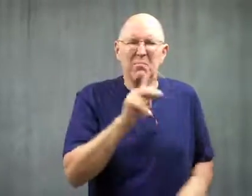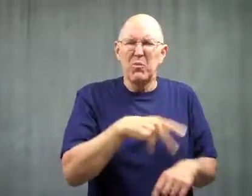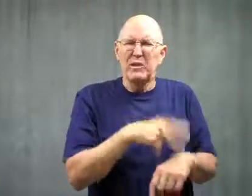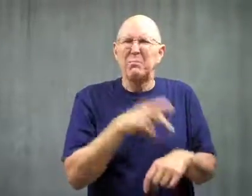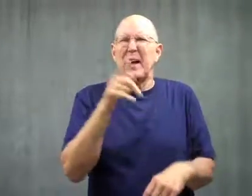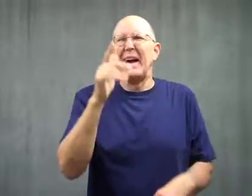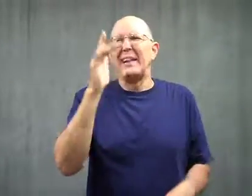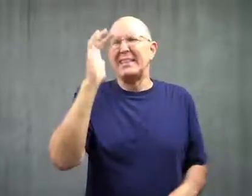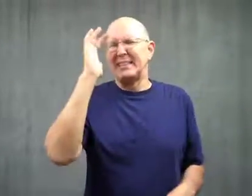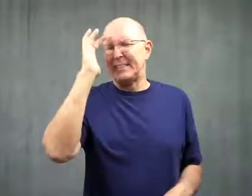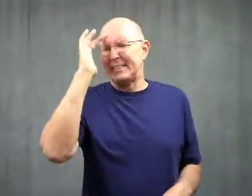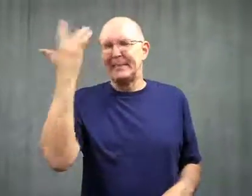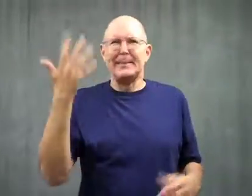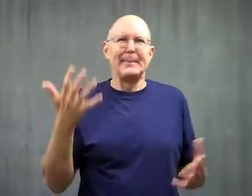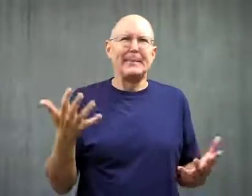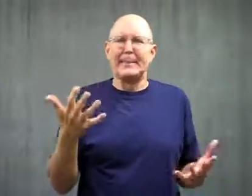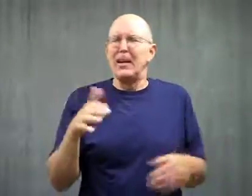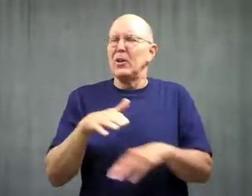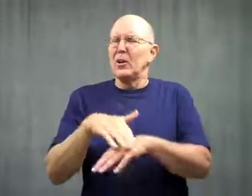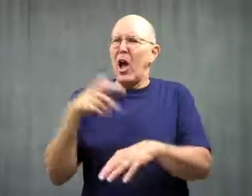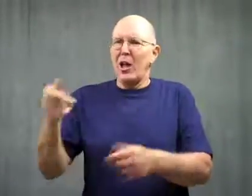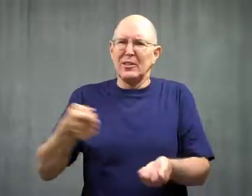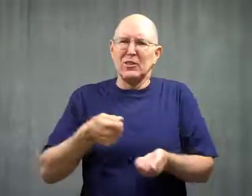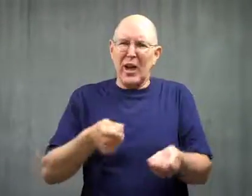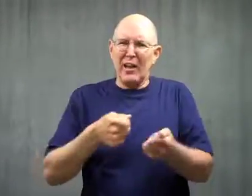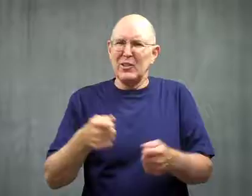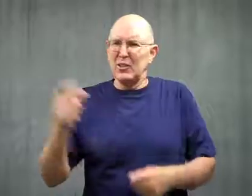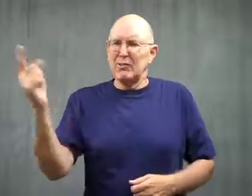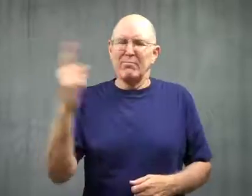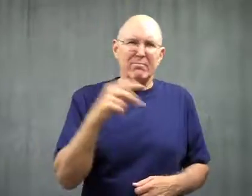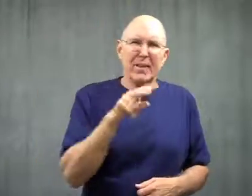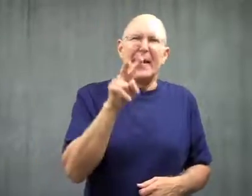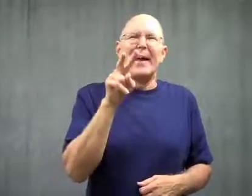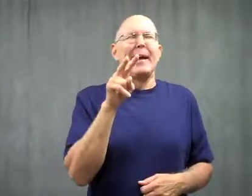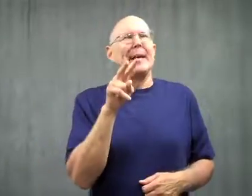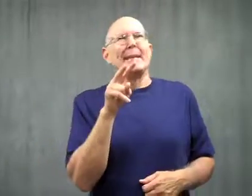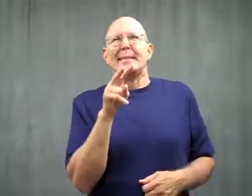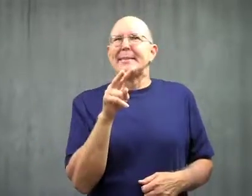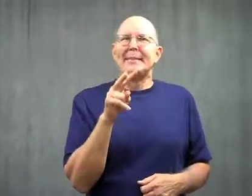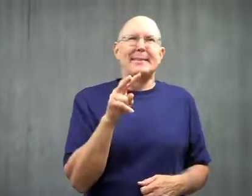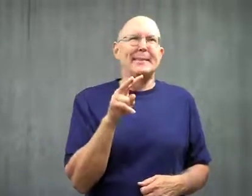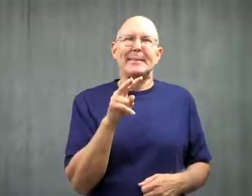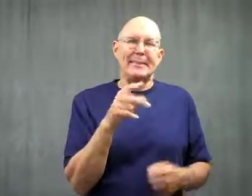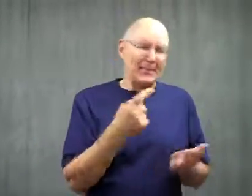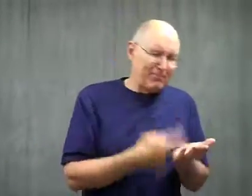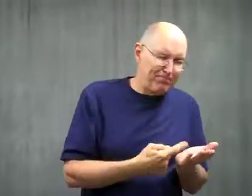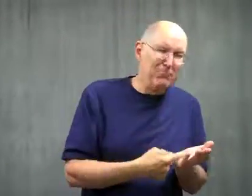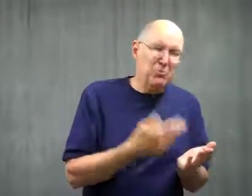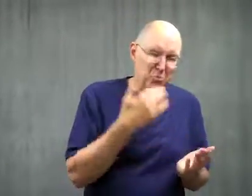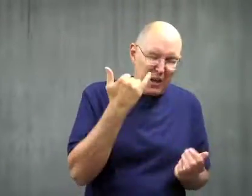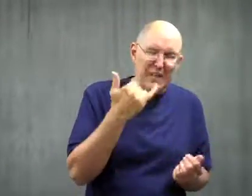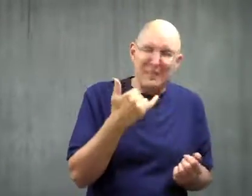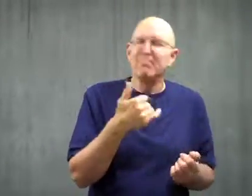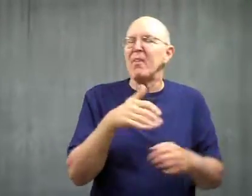The Principal was tired of it, and called in the janitor. They looked at it and had a discussion and came up with a plan.